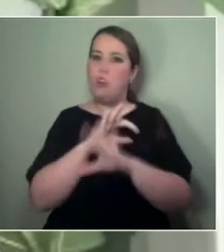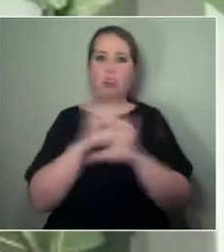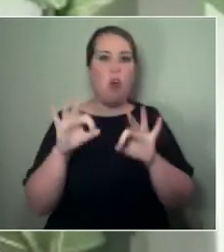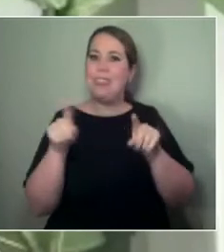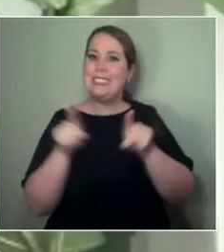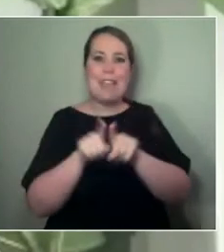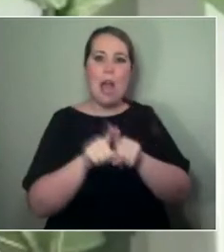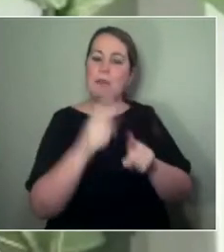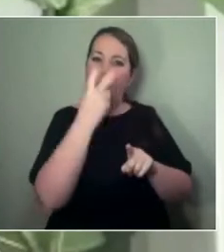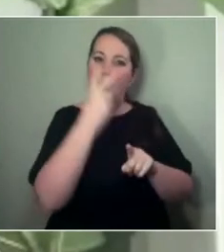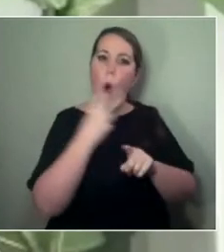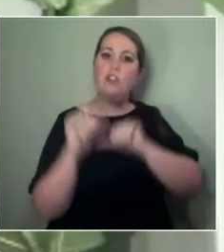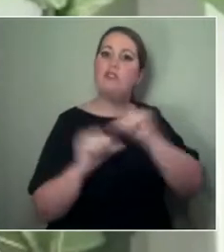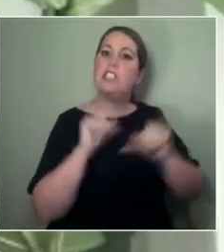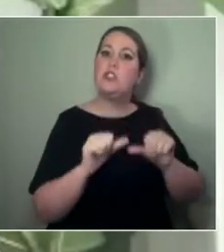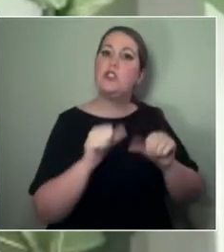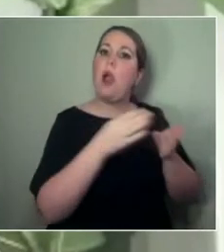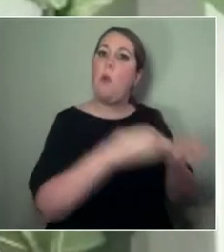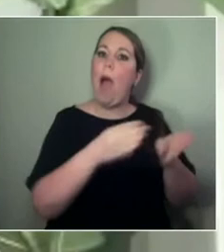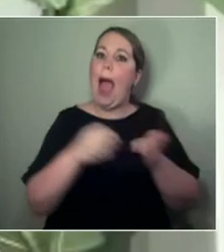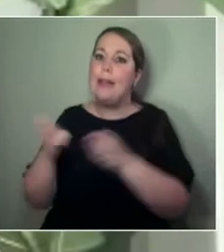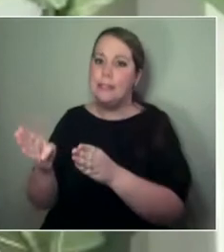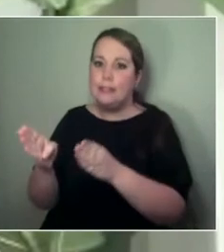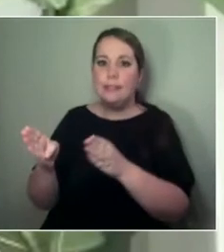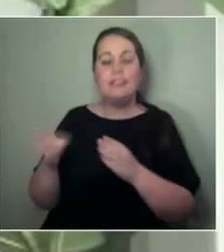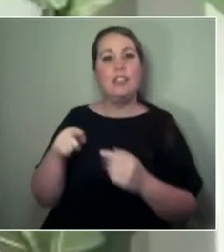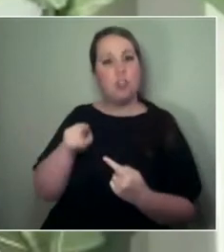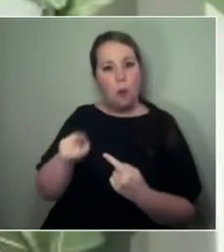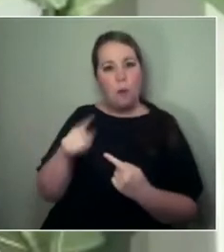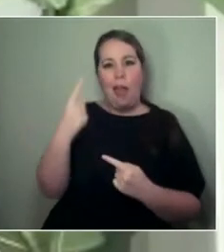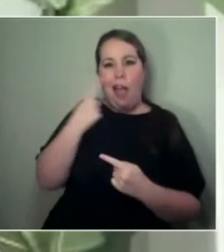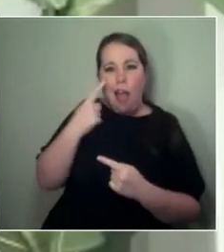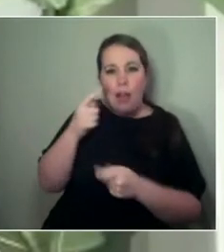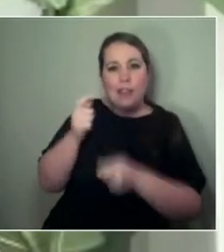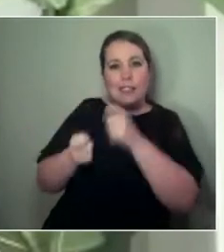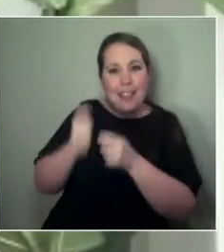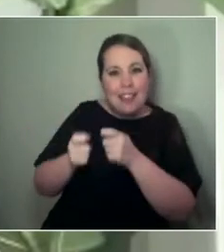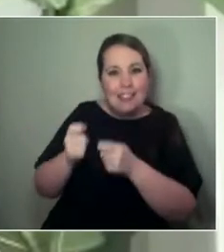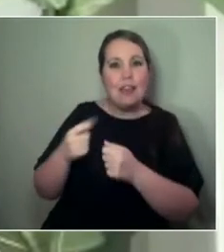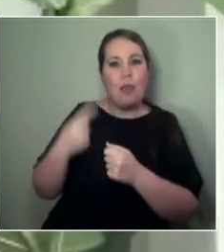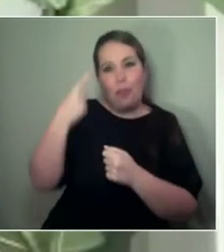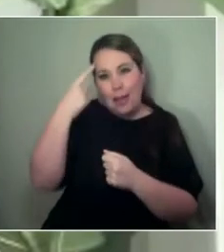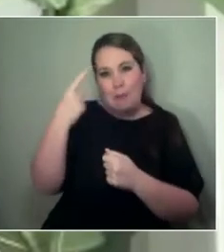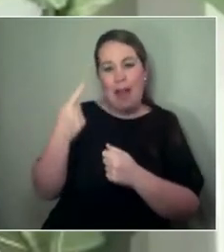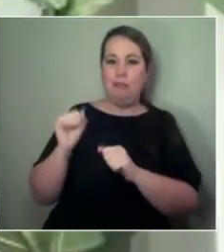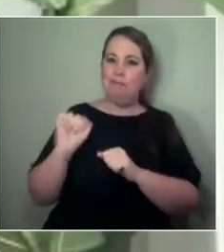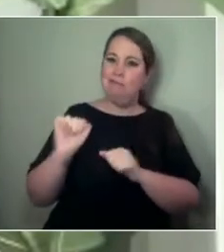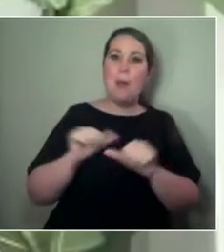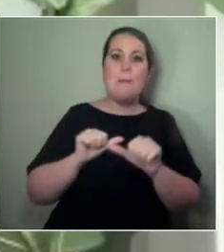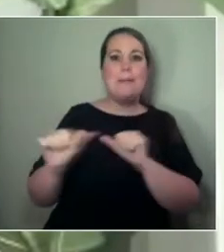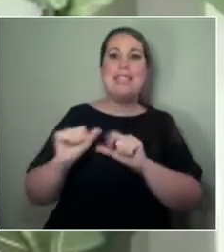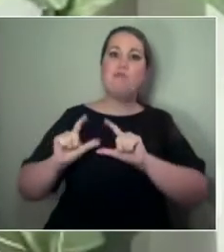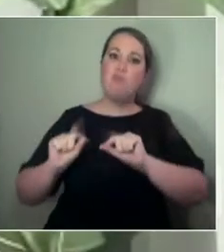of that form and learn about the practice that we need to use in order to be able to create that form.